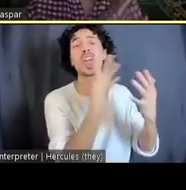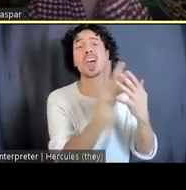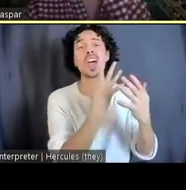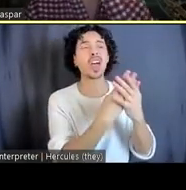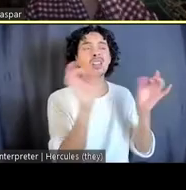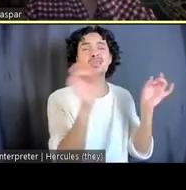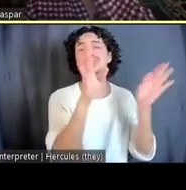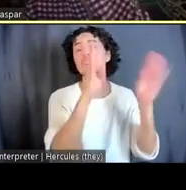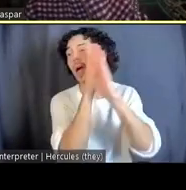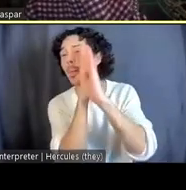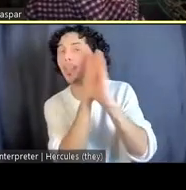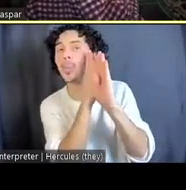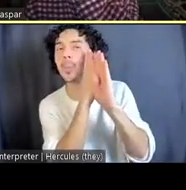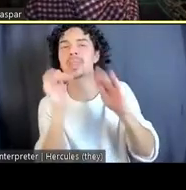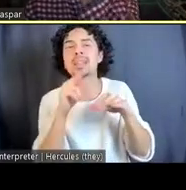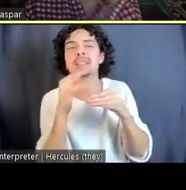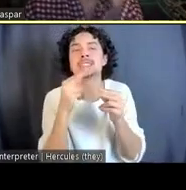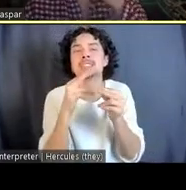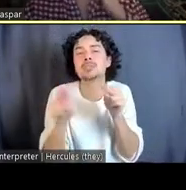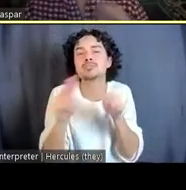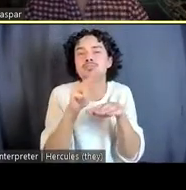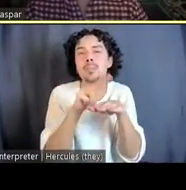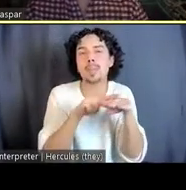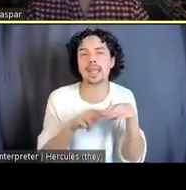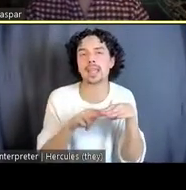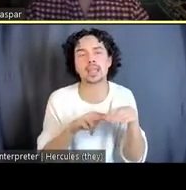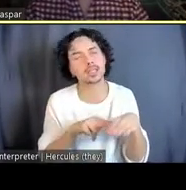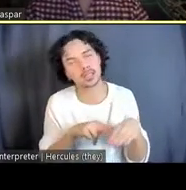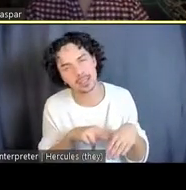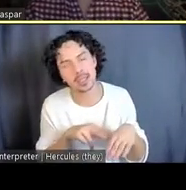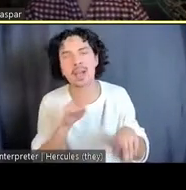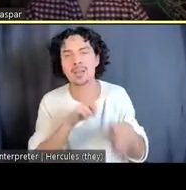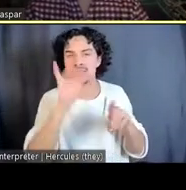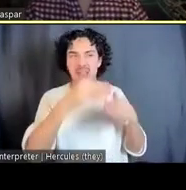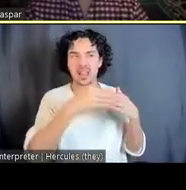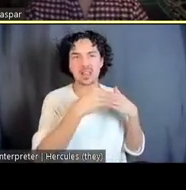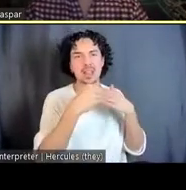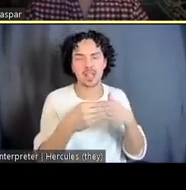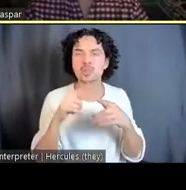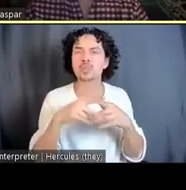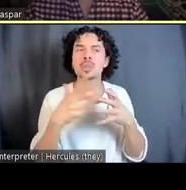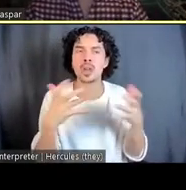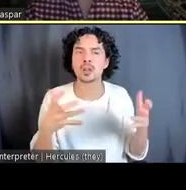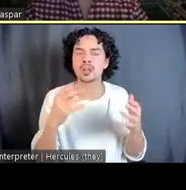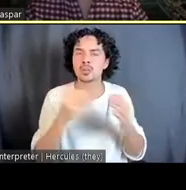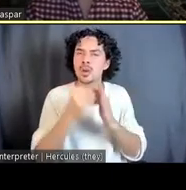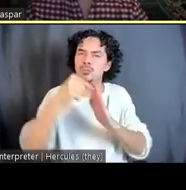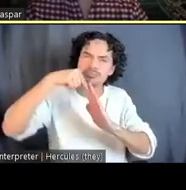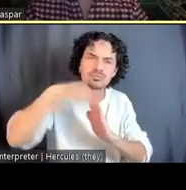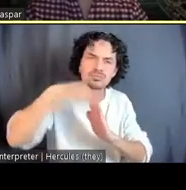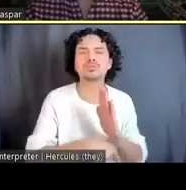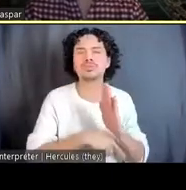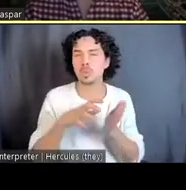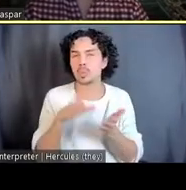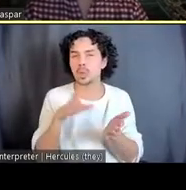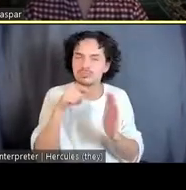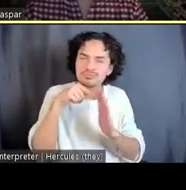And I think it really led to some rich conversations where we had to really